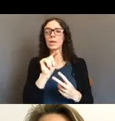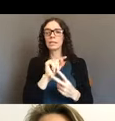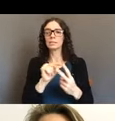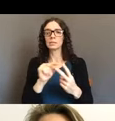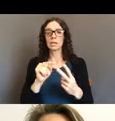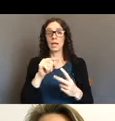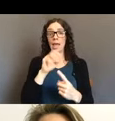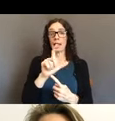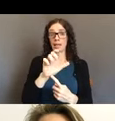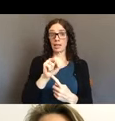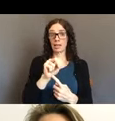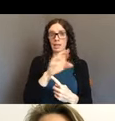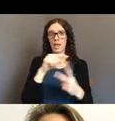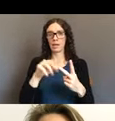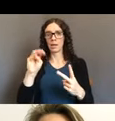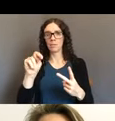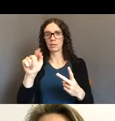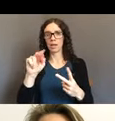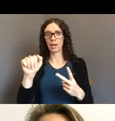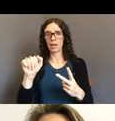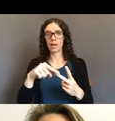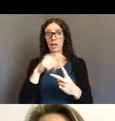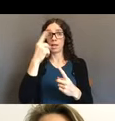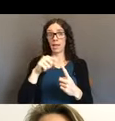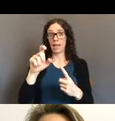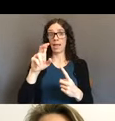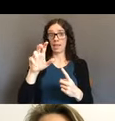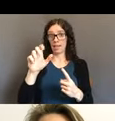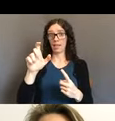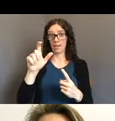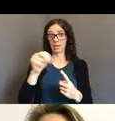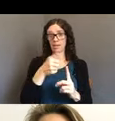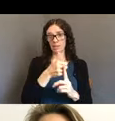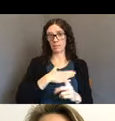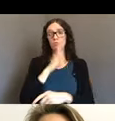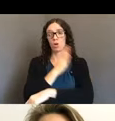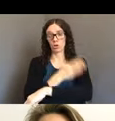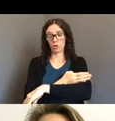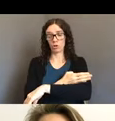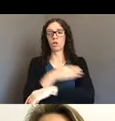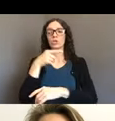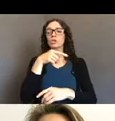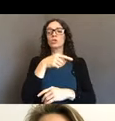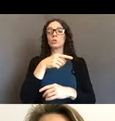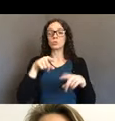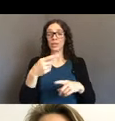and, just over a year ago we were here in session and she was studying abroad in Scotland, and she became very ill.